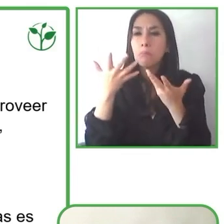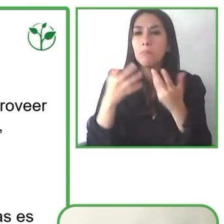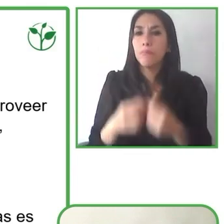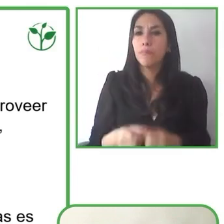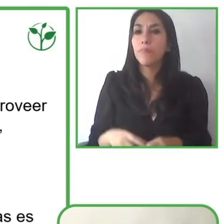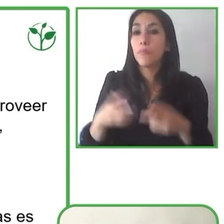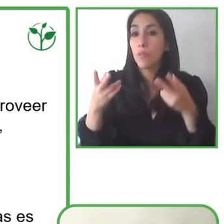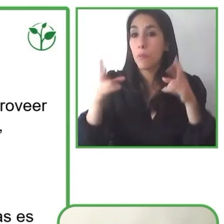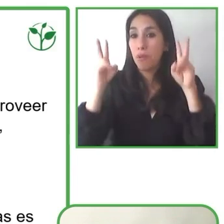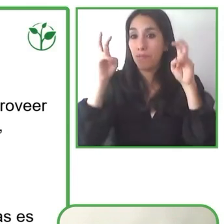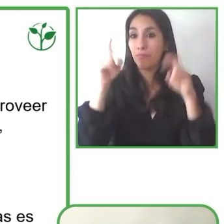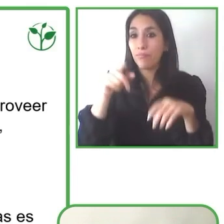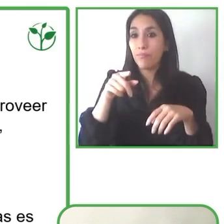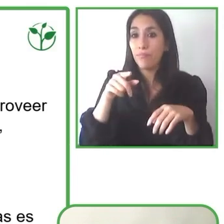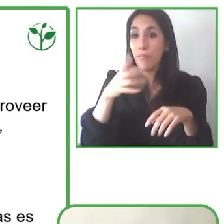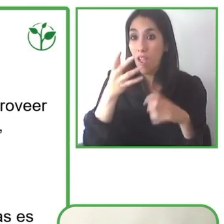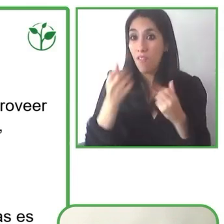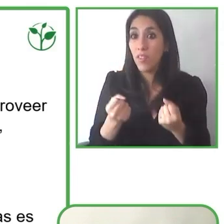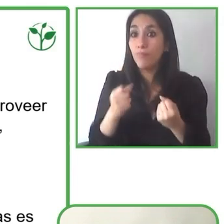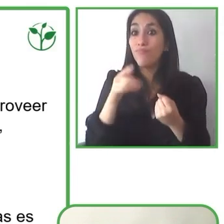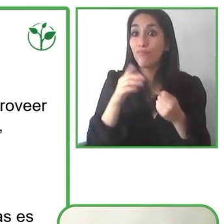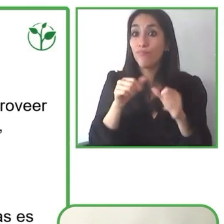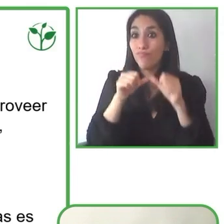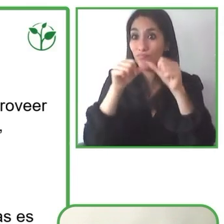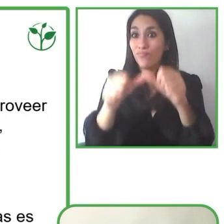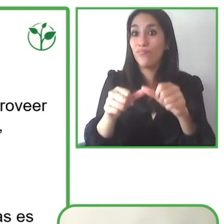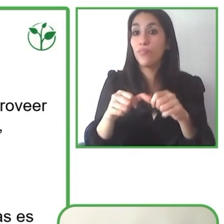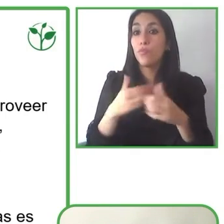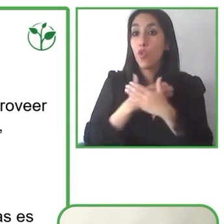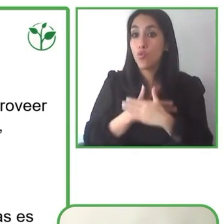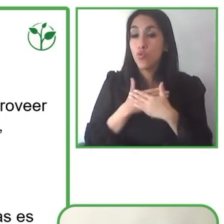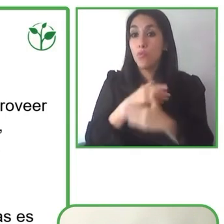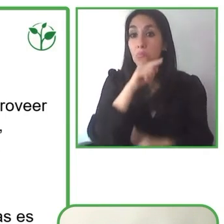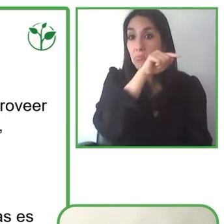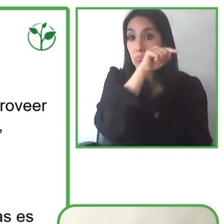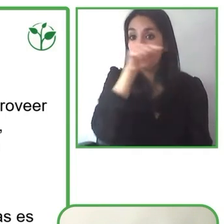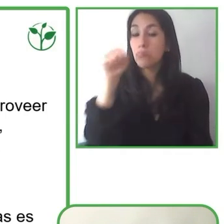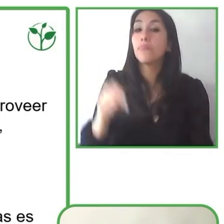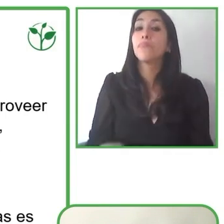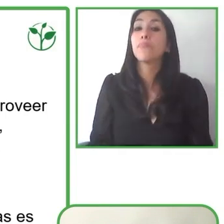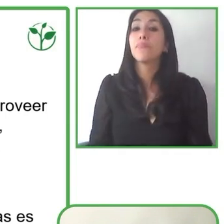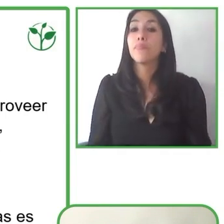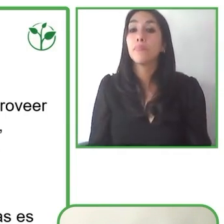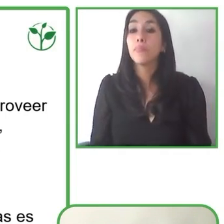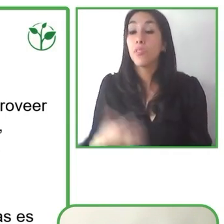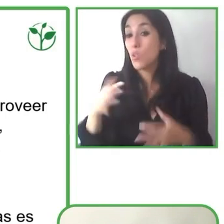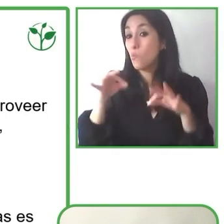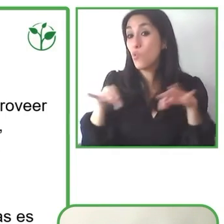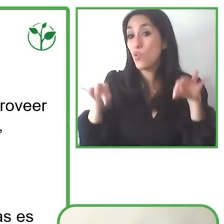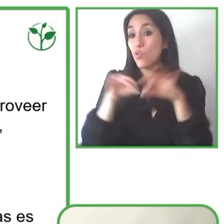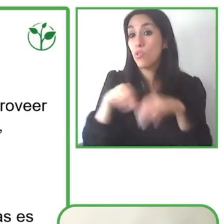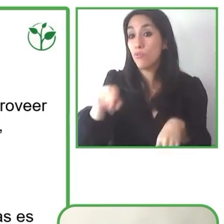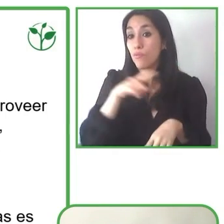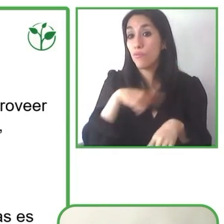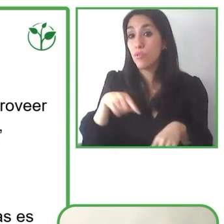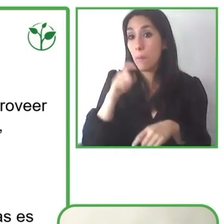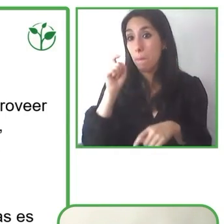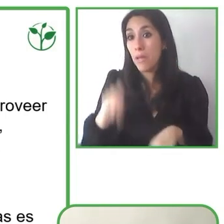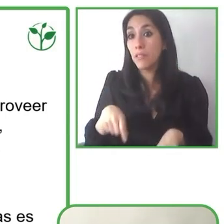to be sustainable for a tourism operator, it can be quite complex. So we want to continue to expand our market to be able